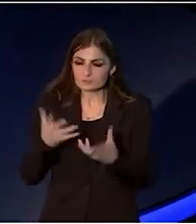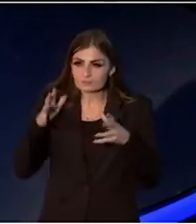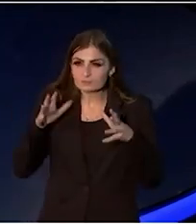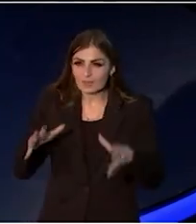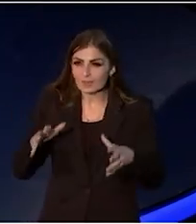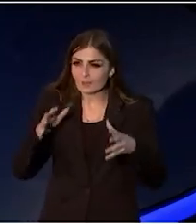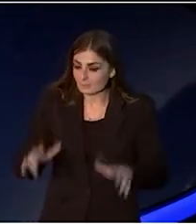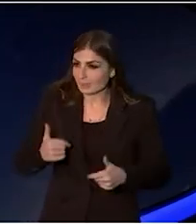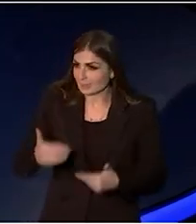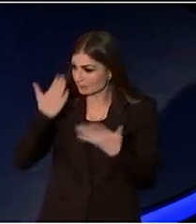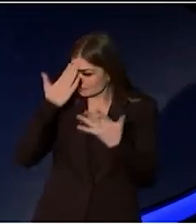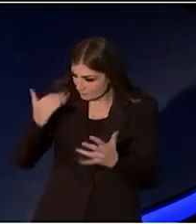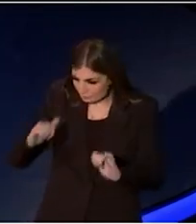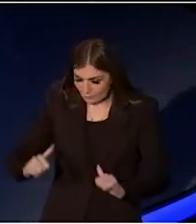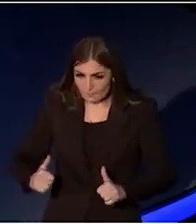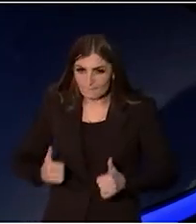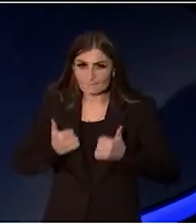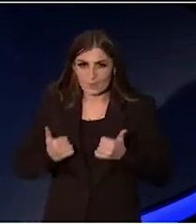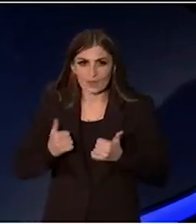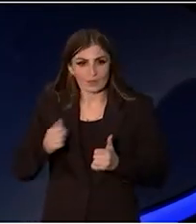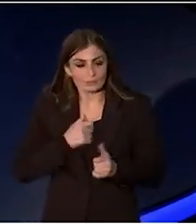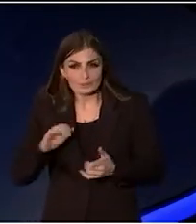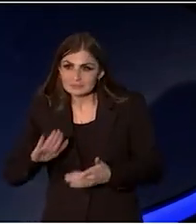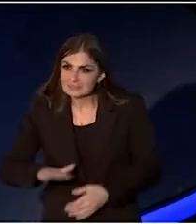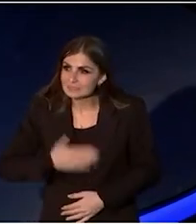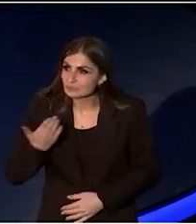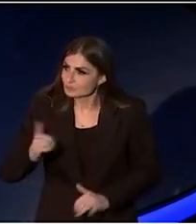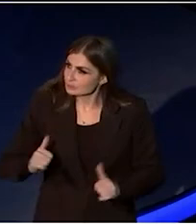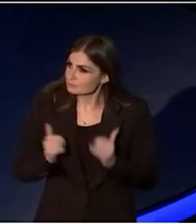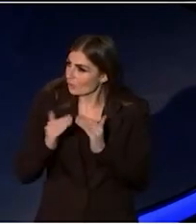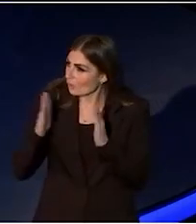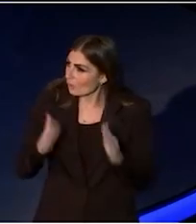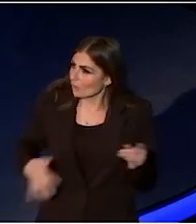about the snaking land around Saltpan Creek,